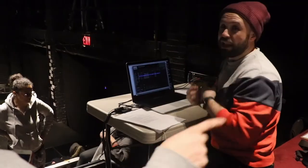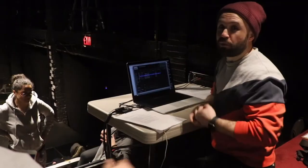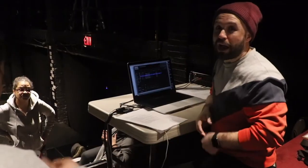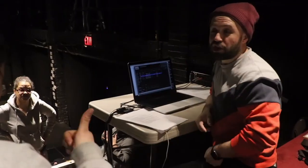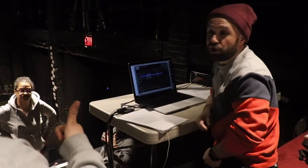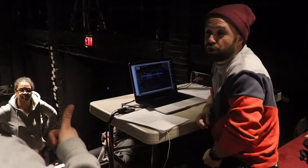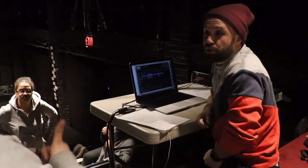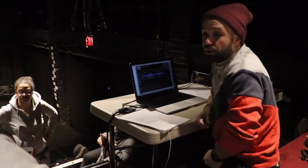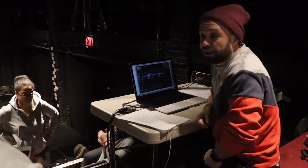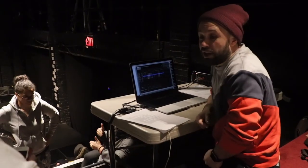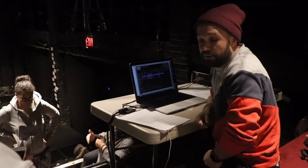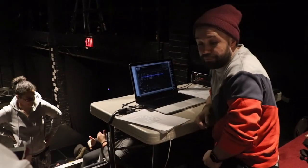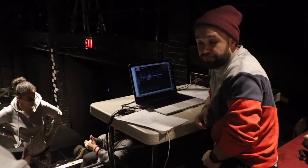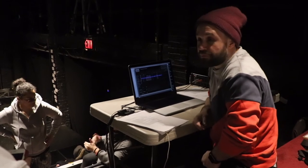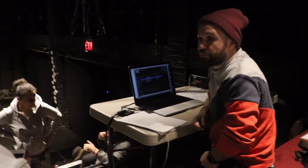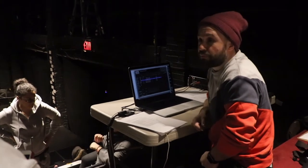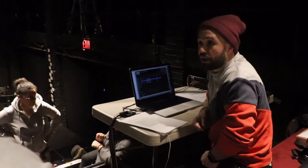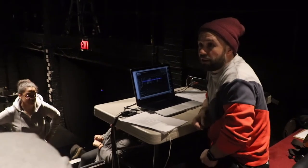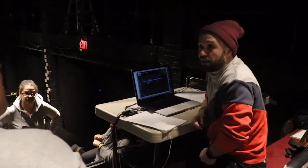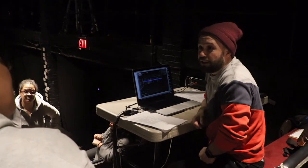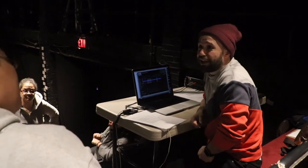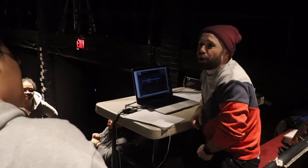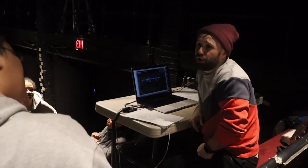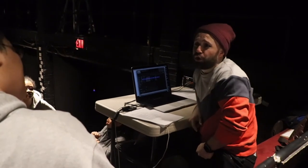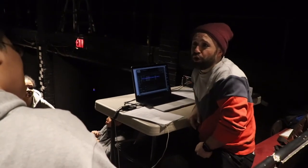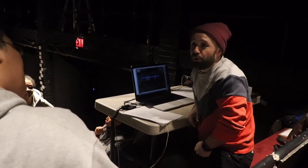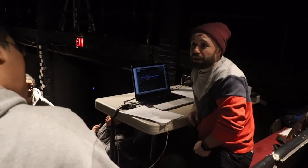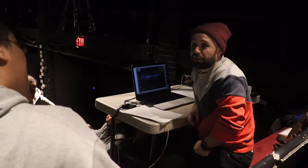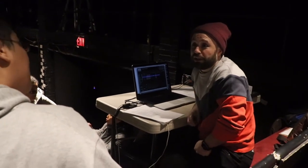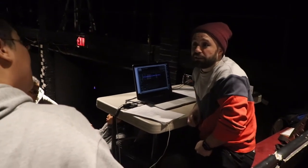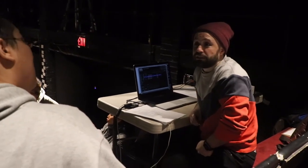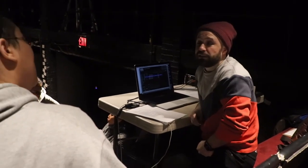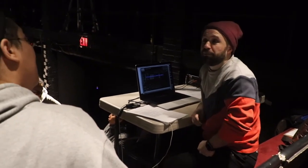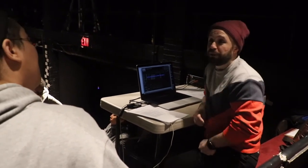We're actually going to do like a cue to cue. Yeah, love it.